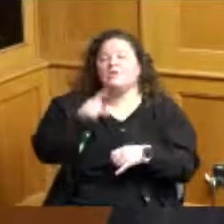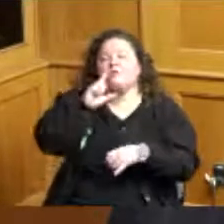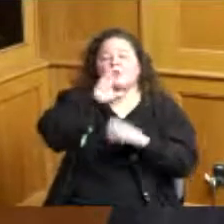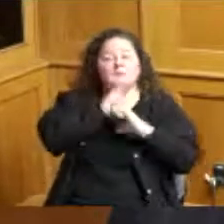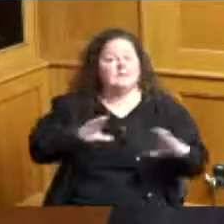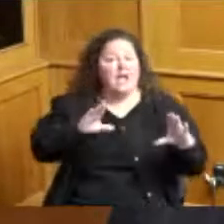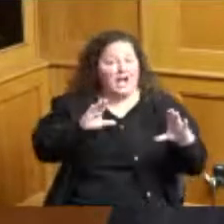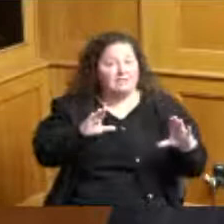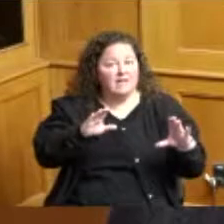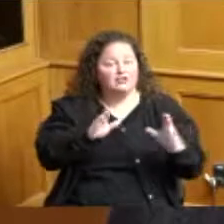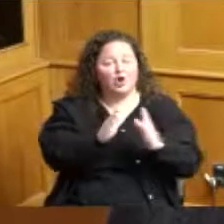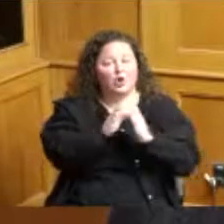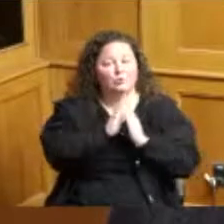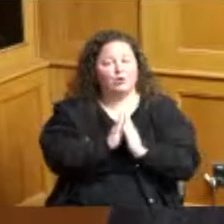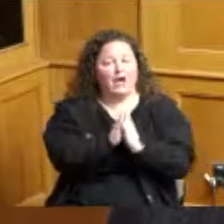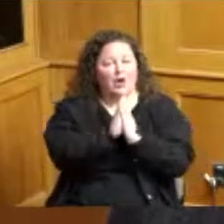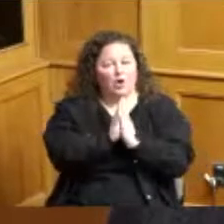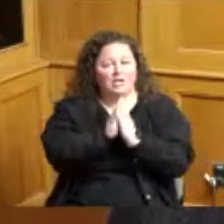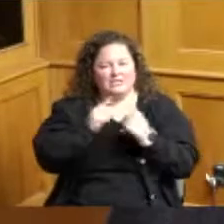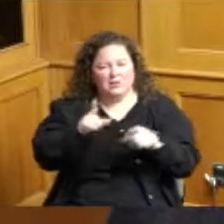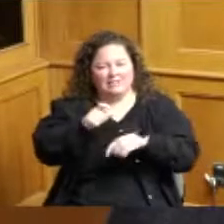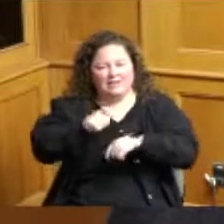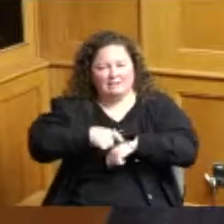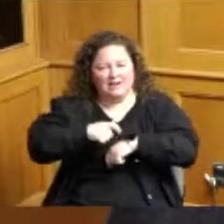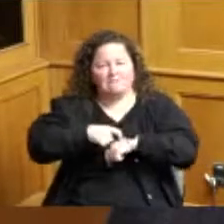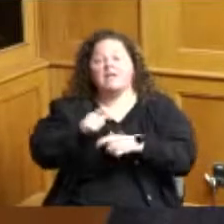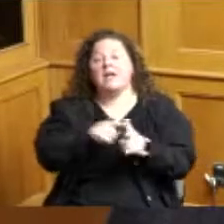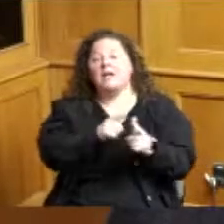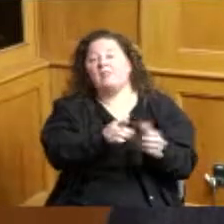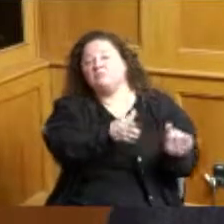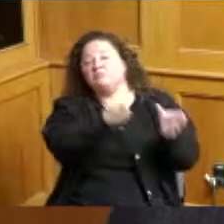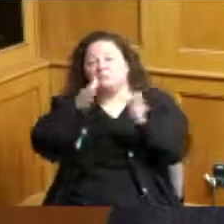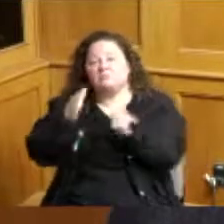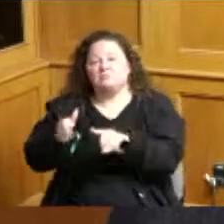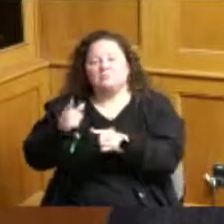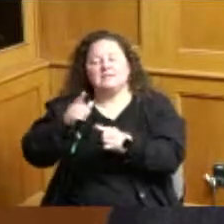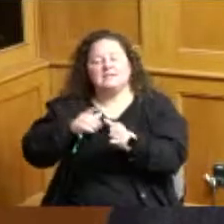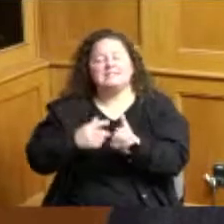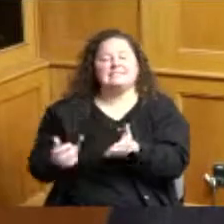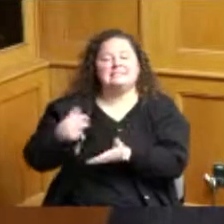our silent prayer if you could please stand for the pledge of allegiance also in your prayer if